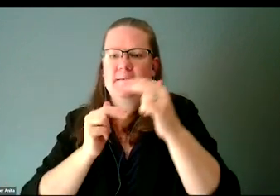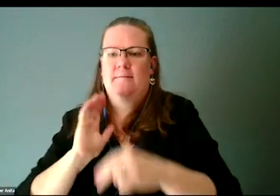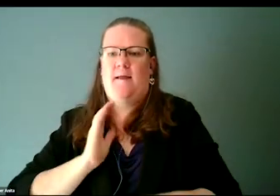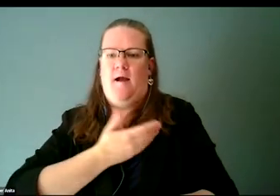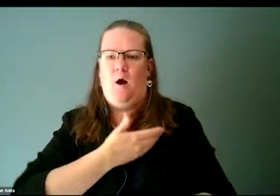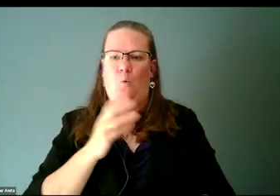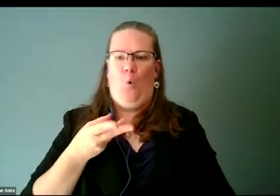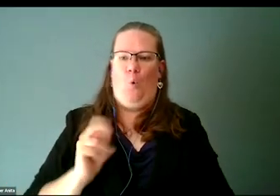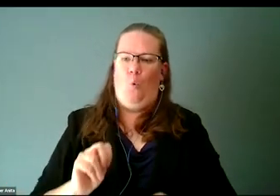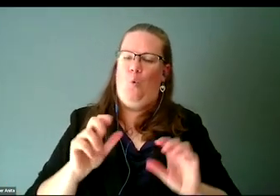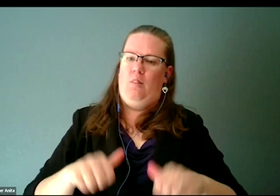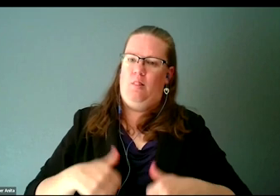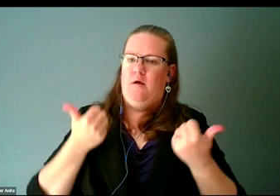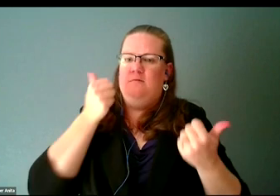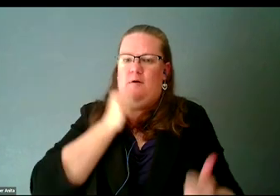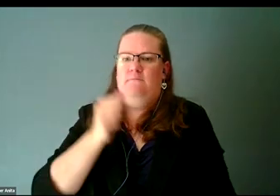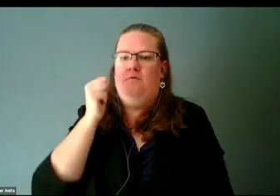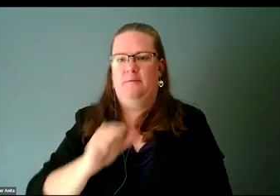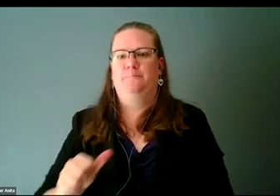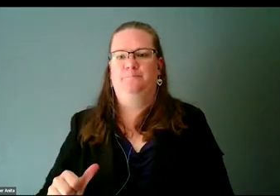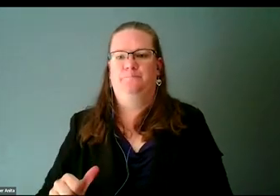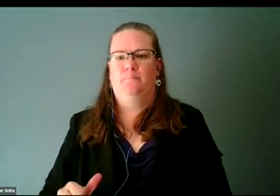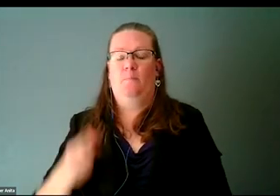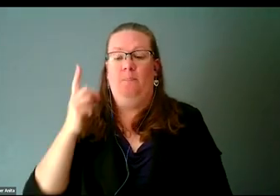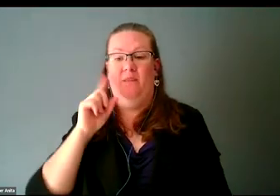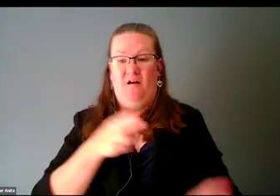Honestly, one of the reasons I was successful in music is